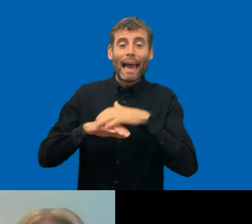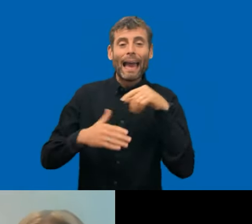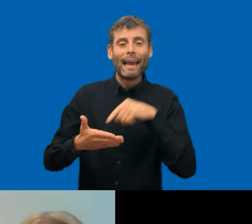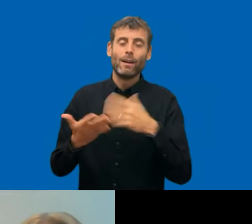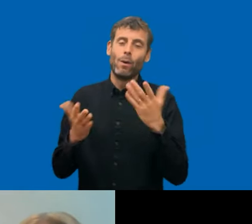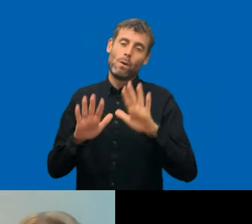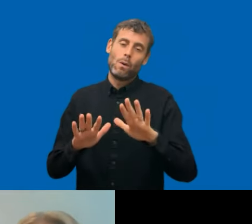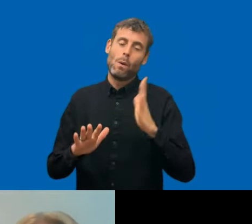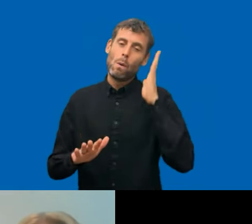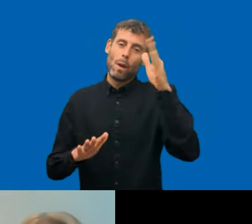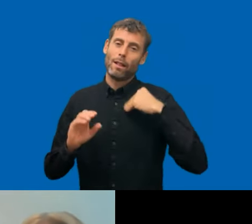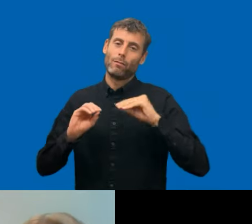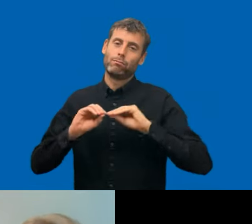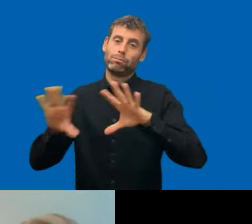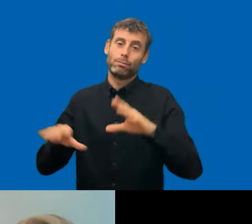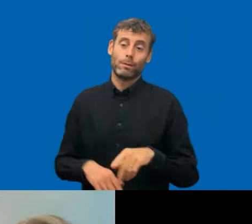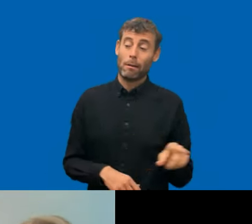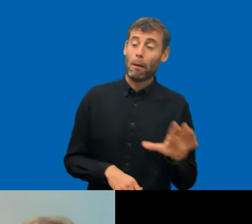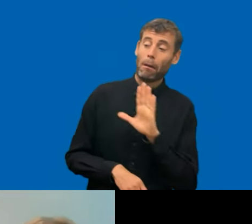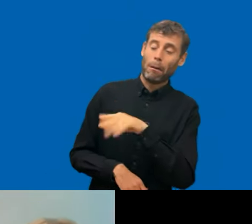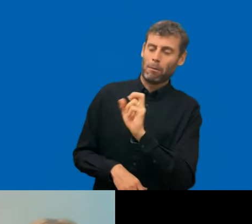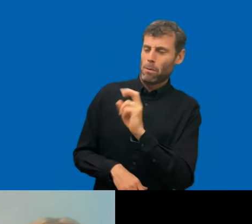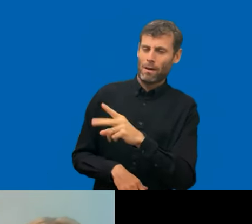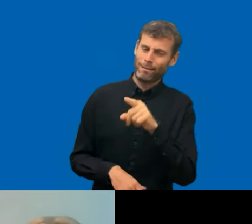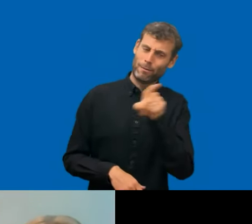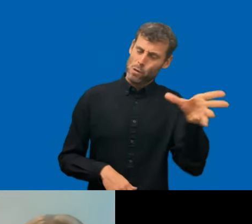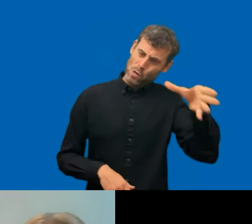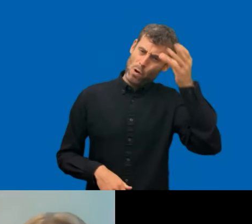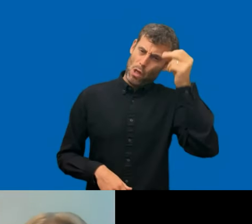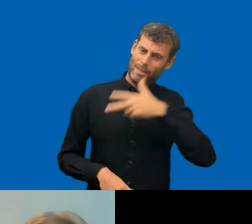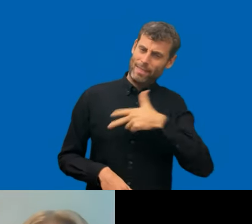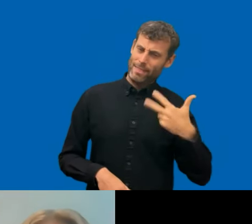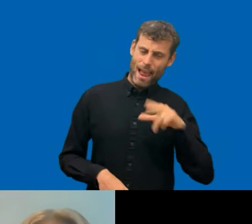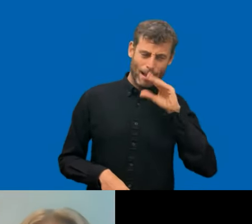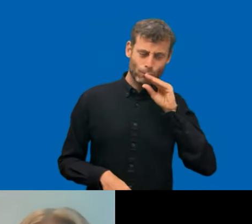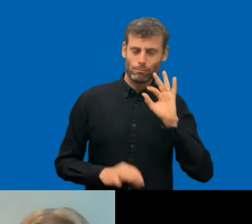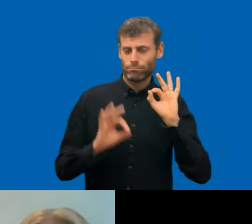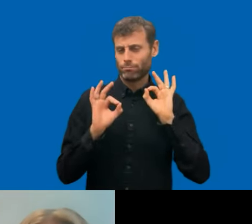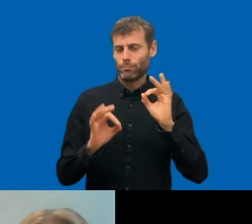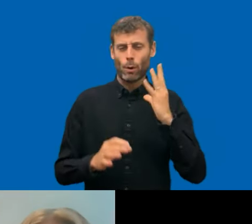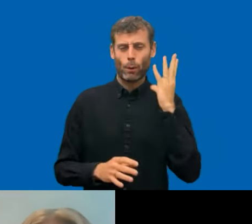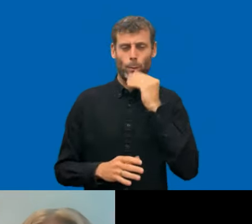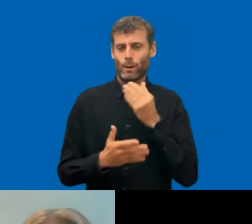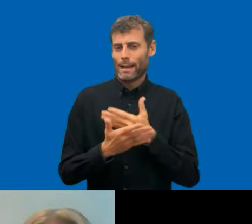your Danish. That's always nice. Every day you think that is what you should do. Yes, I agree.